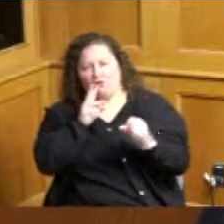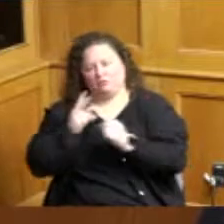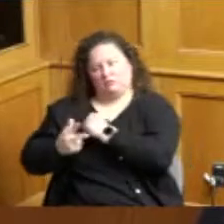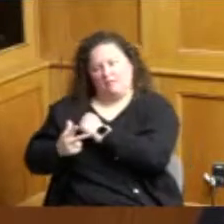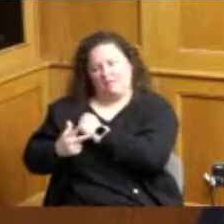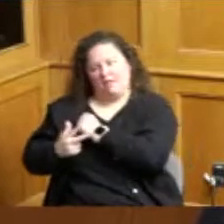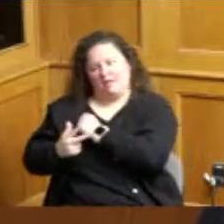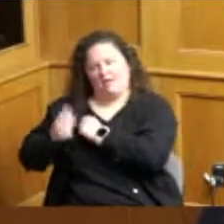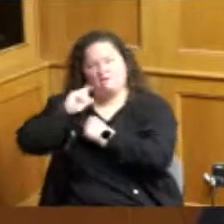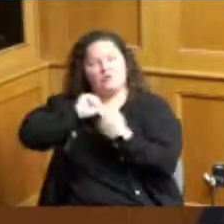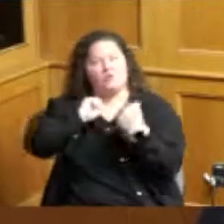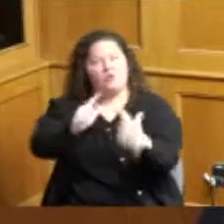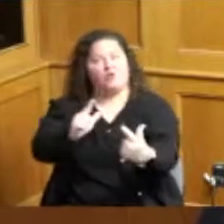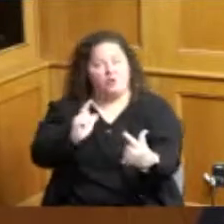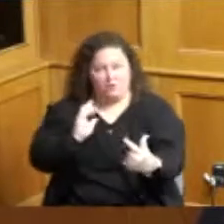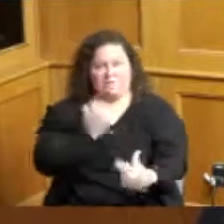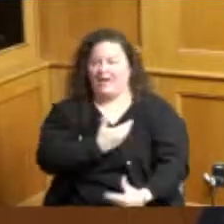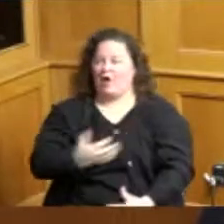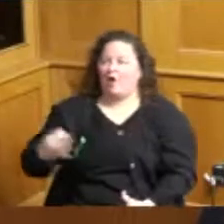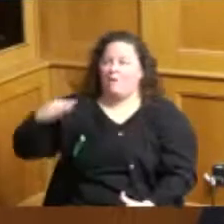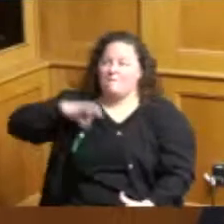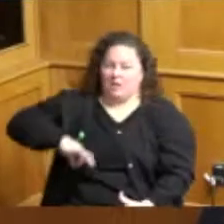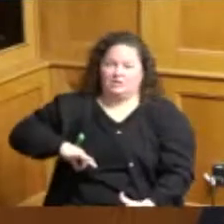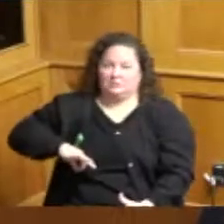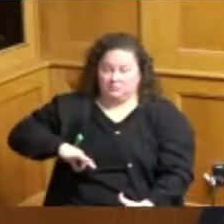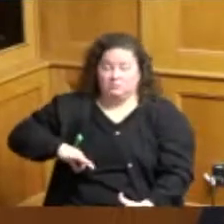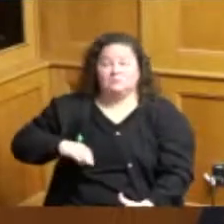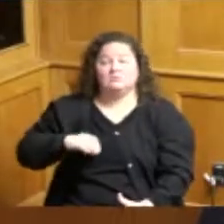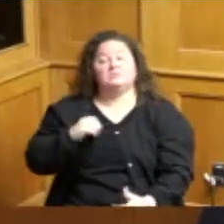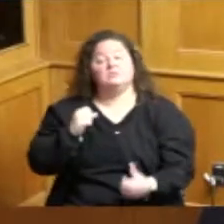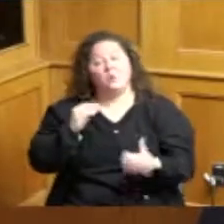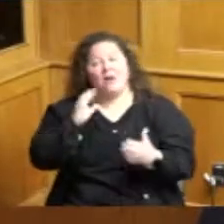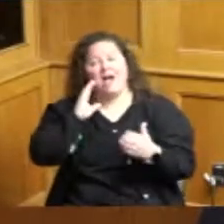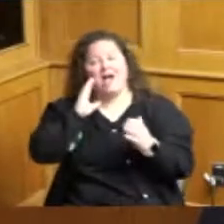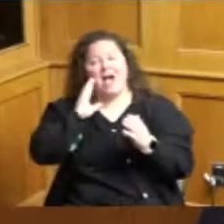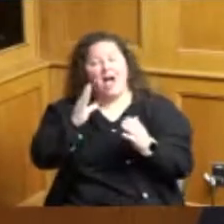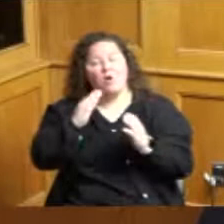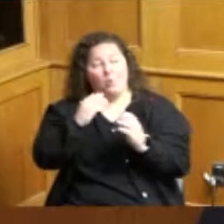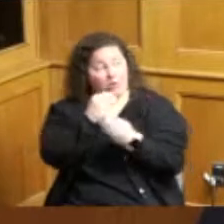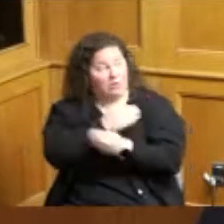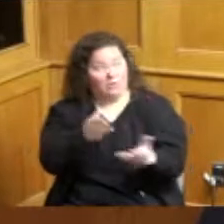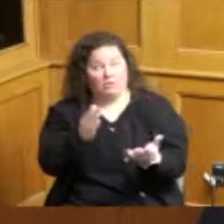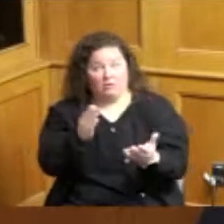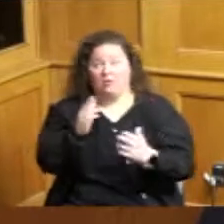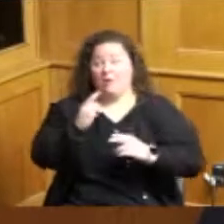our benefit so I'll move down and say whereas each year in observance of Building Safety Month